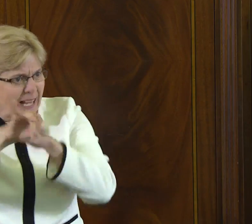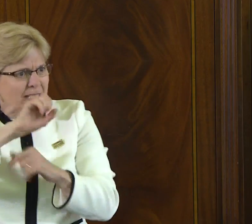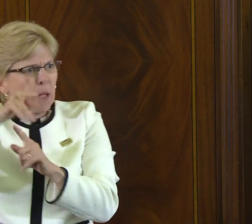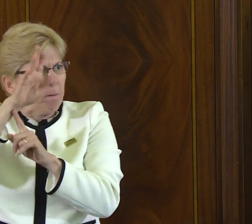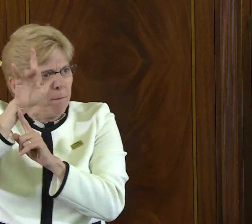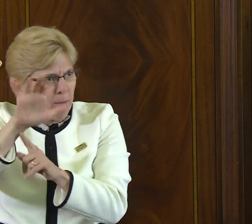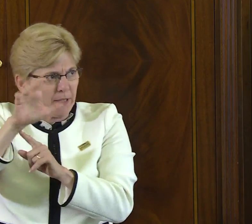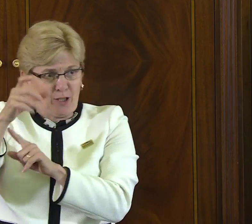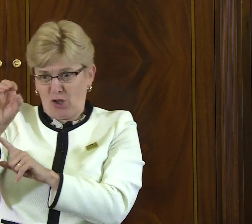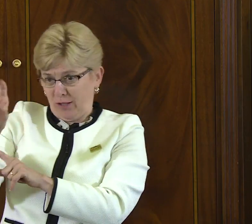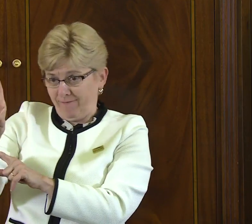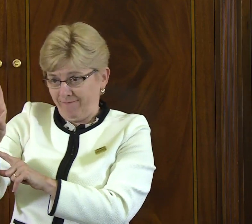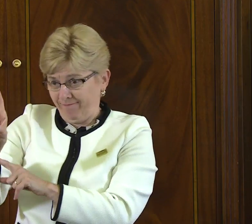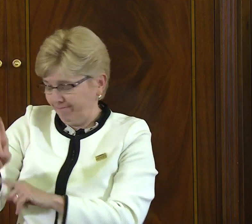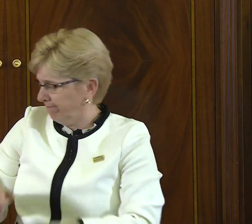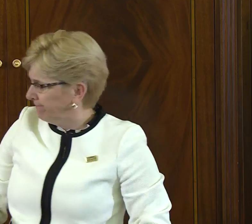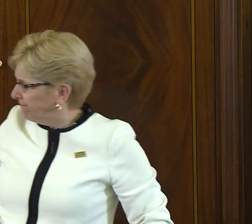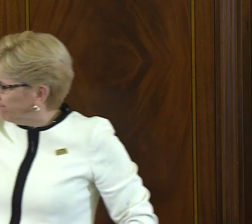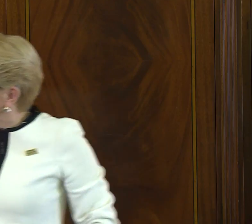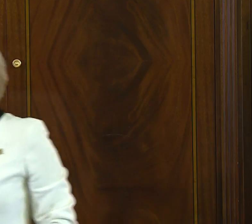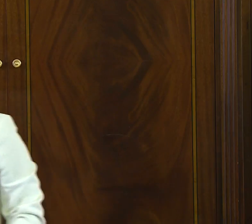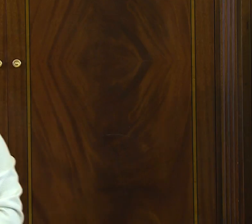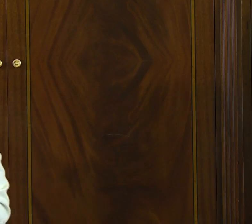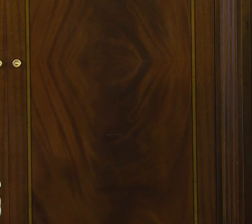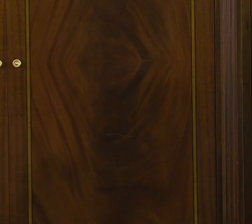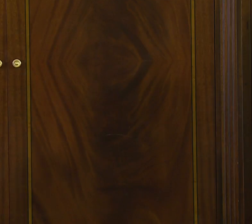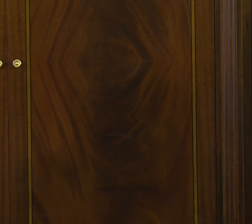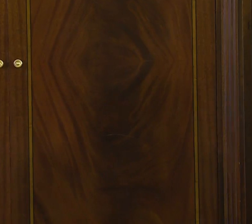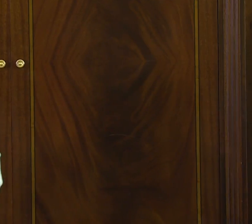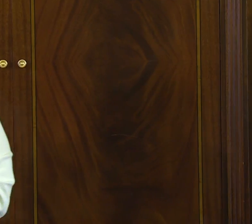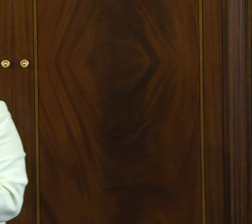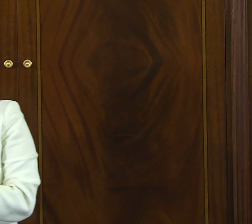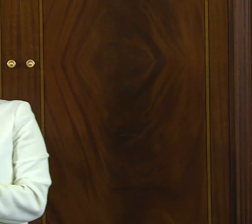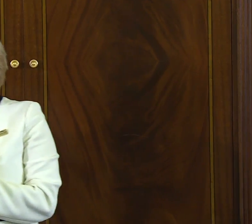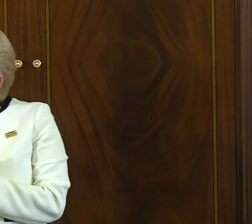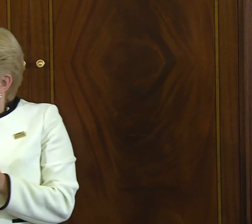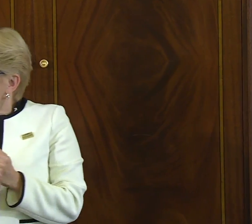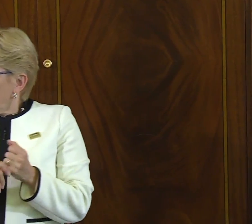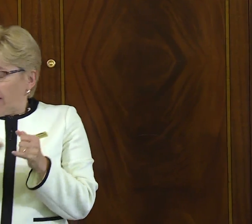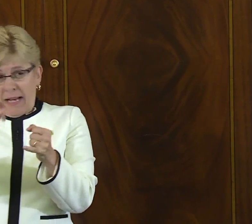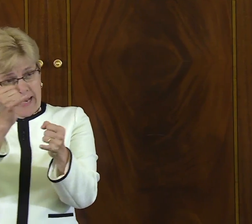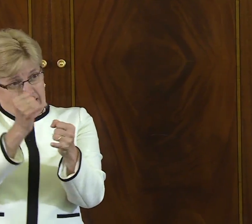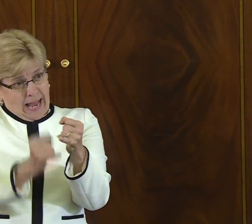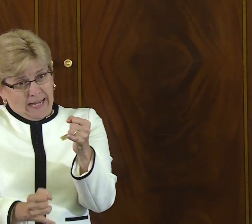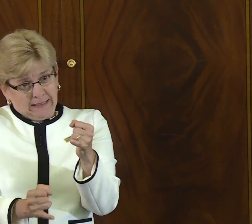It provides access, and that access is public good for all.